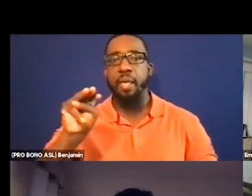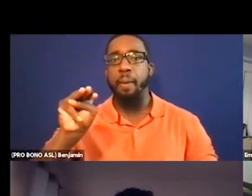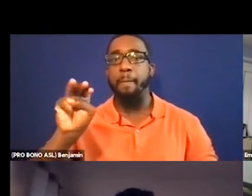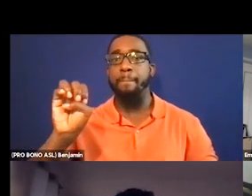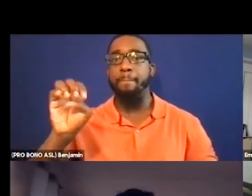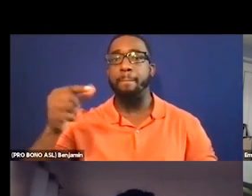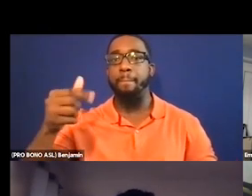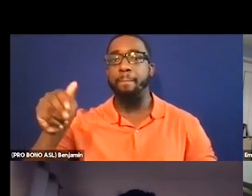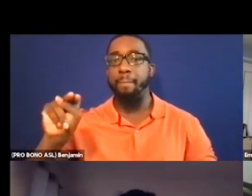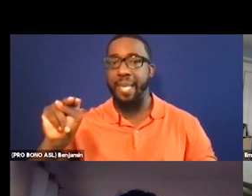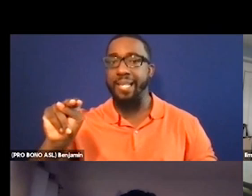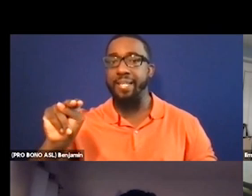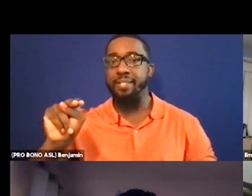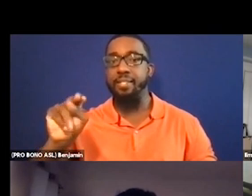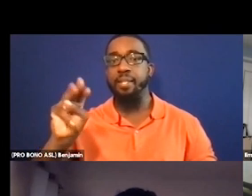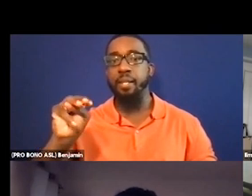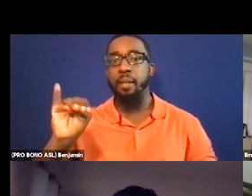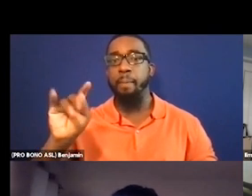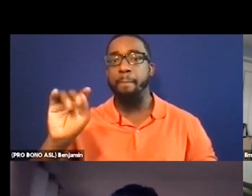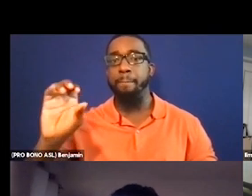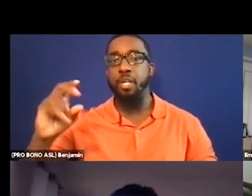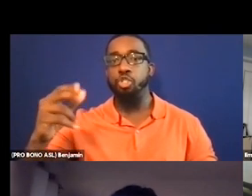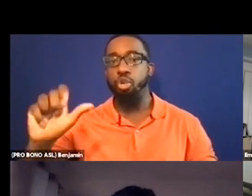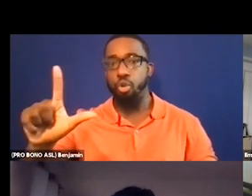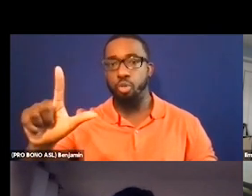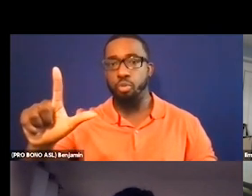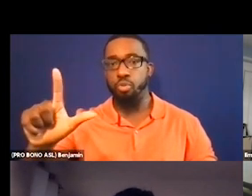Megan's been writing a few notes in here and it looks